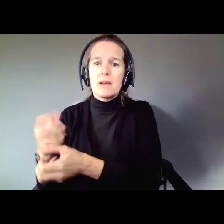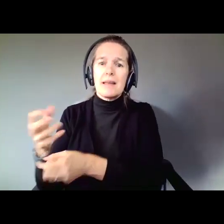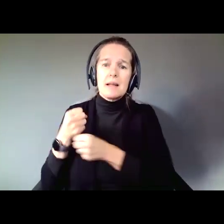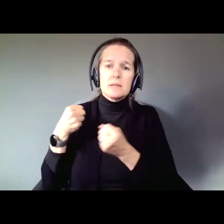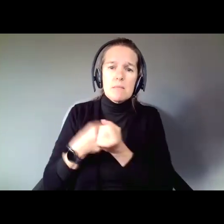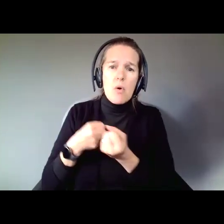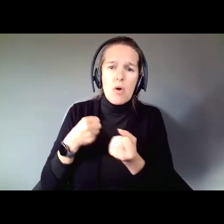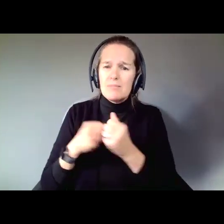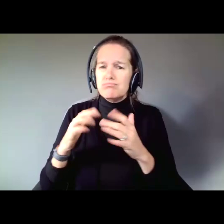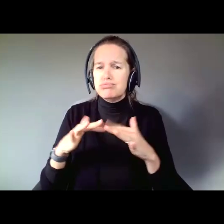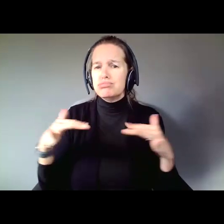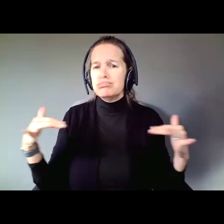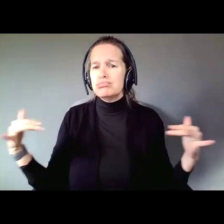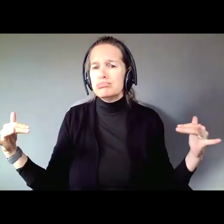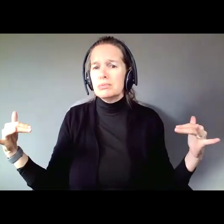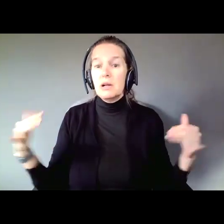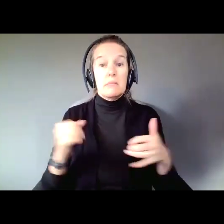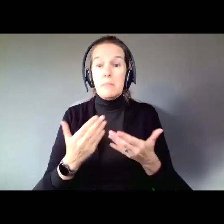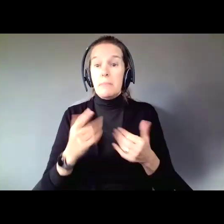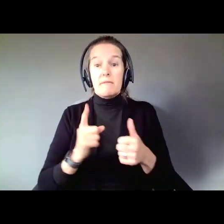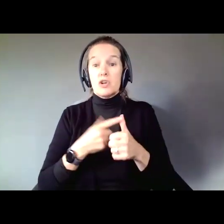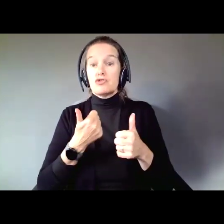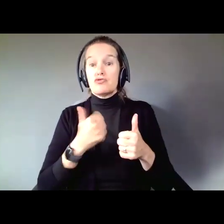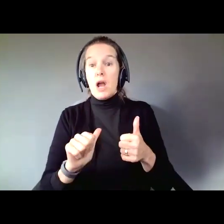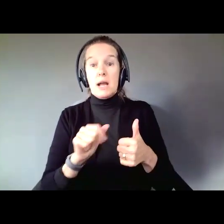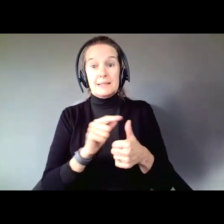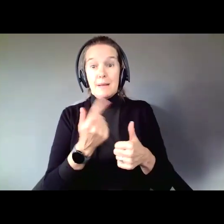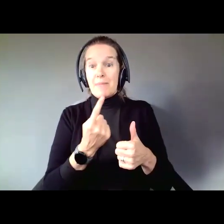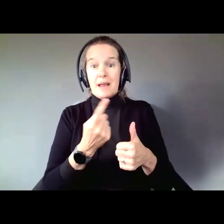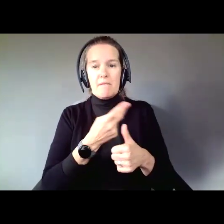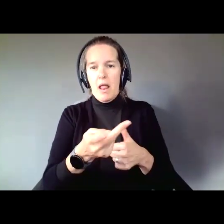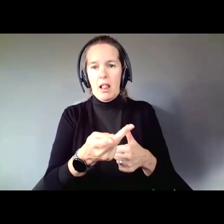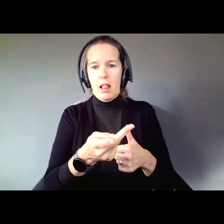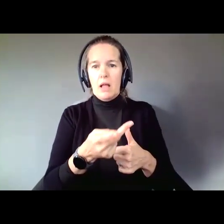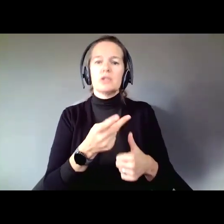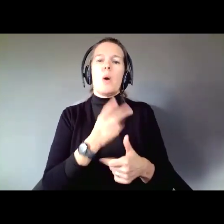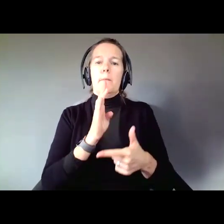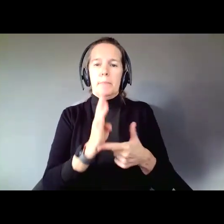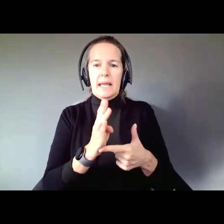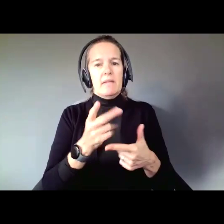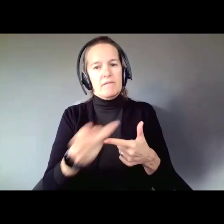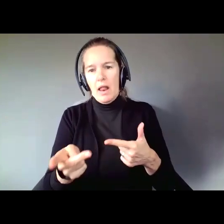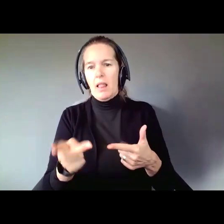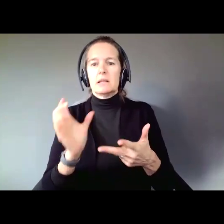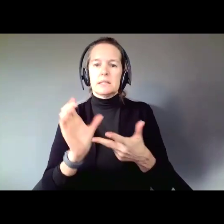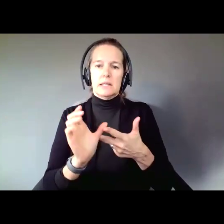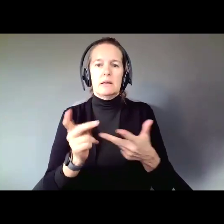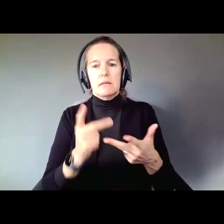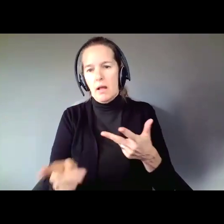thing you try may not work. You ever have to go to plan B, C, D, E, F, G? I often go to plan QQQ,